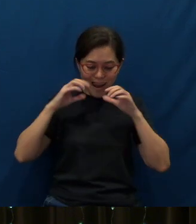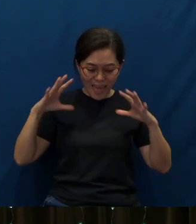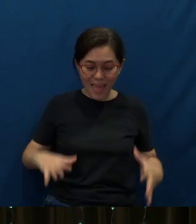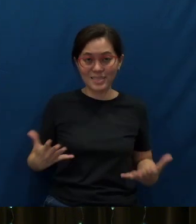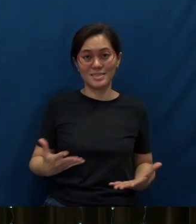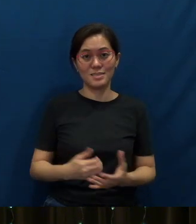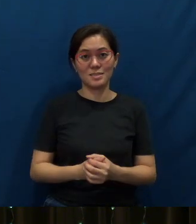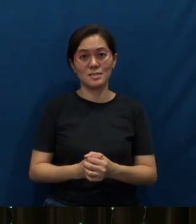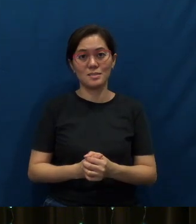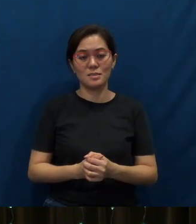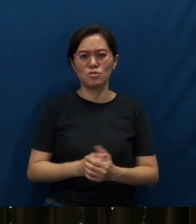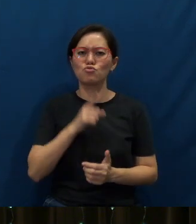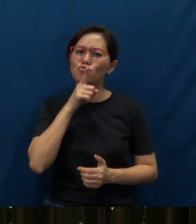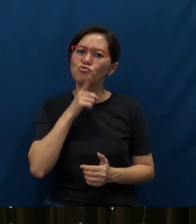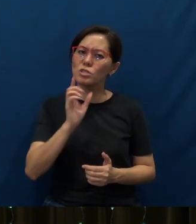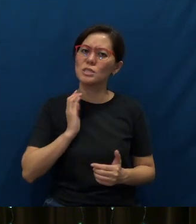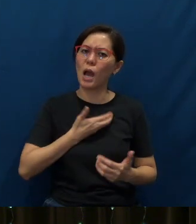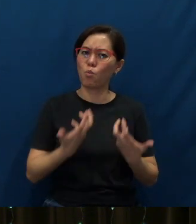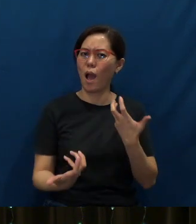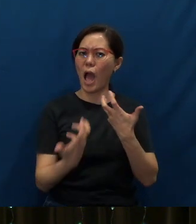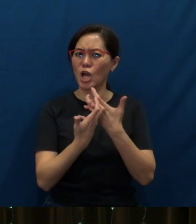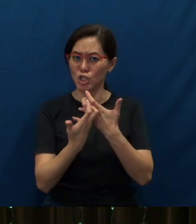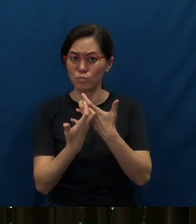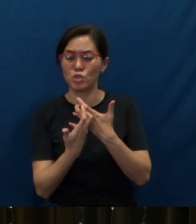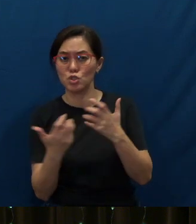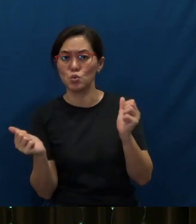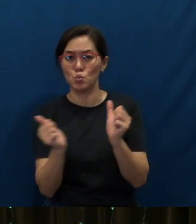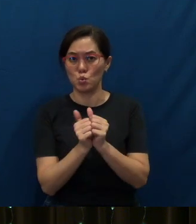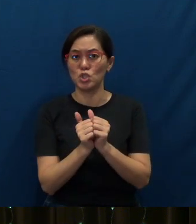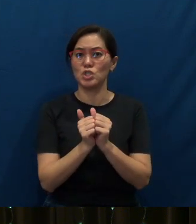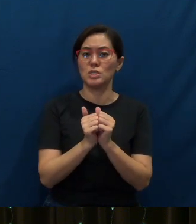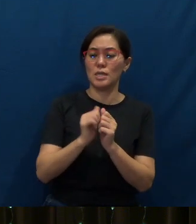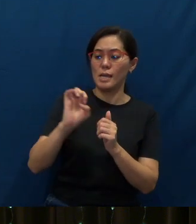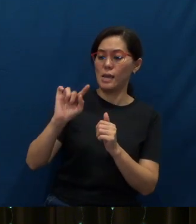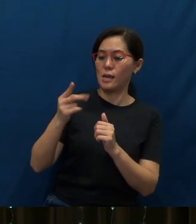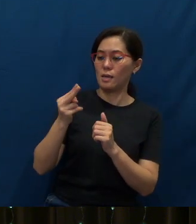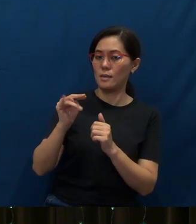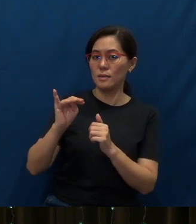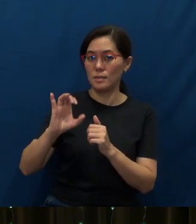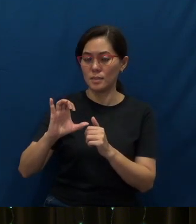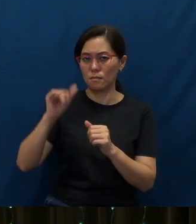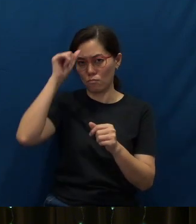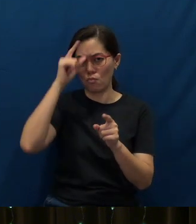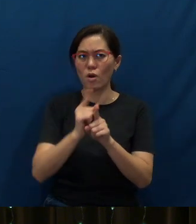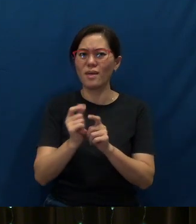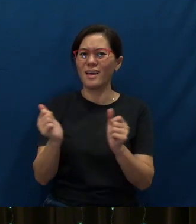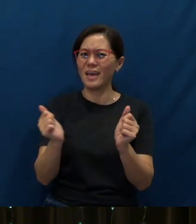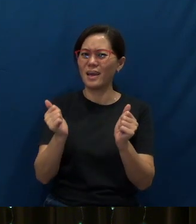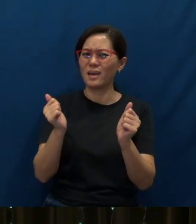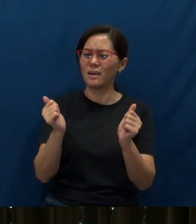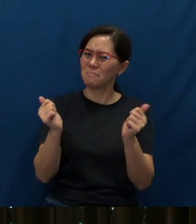So surely, our engagement with our ethnic brethren could be far deeper than just